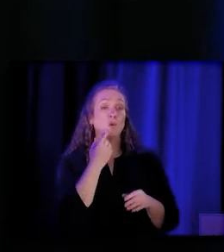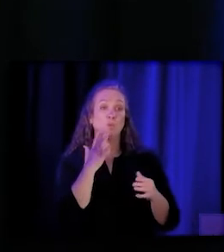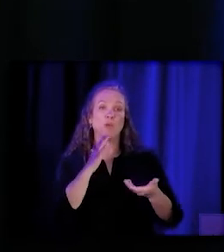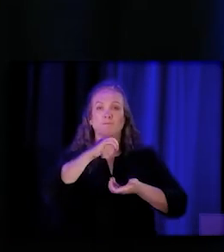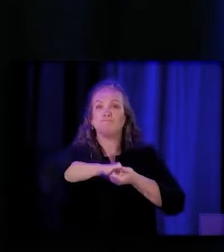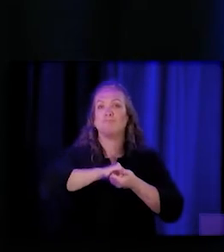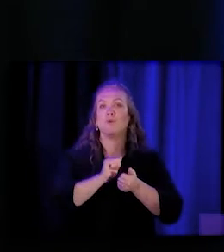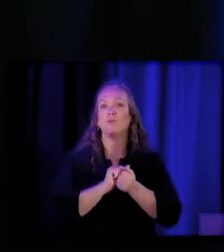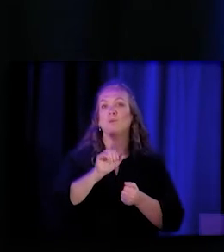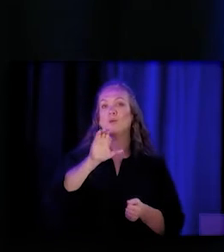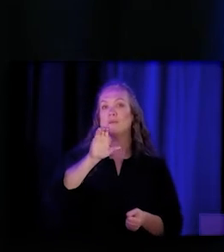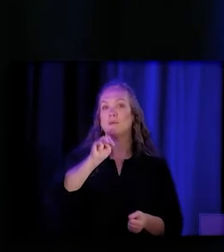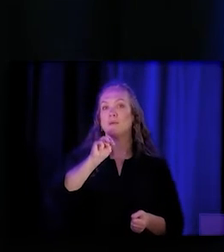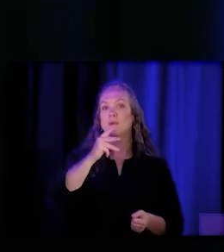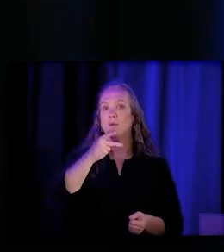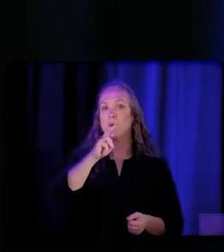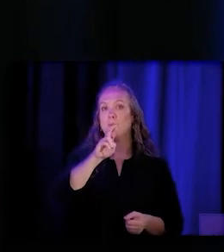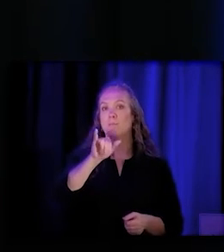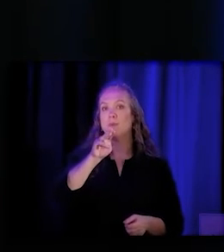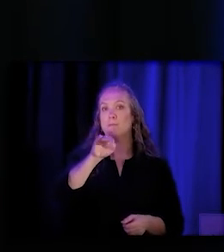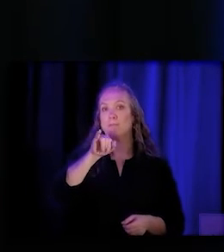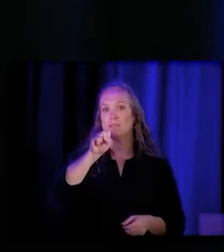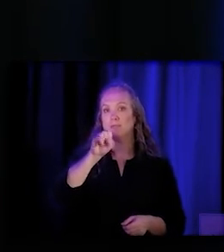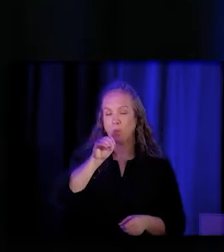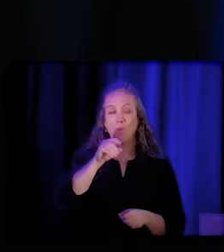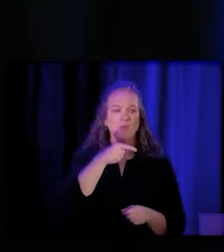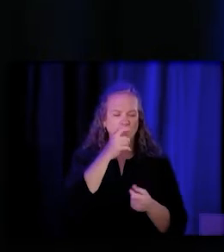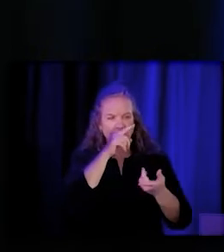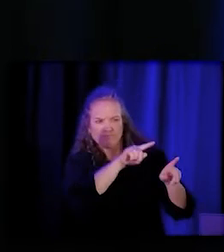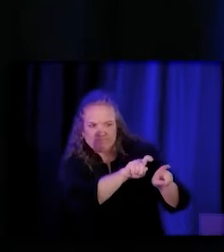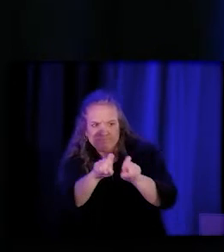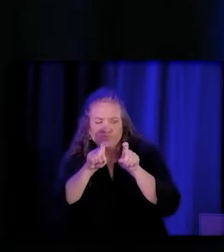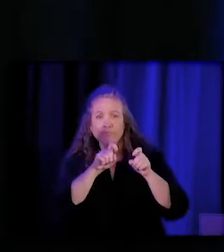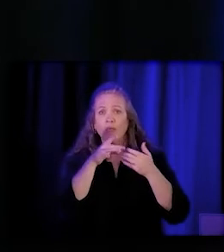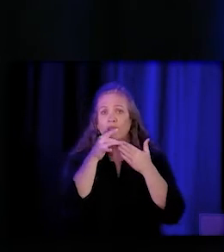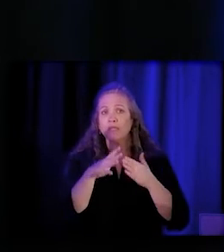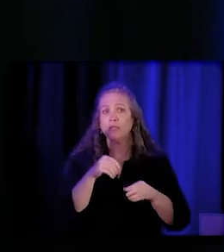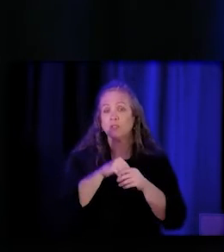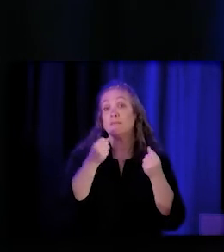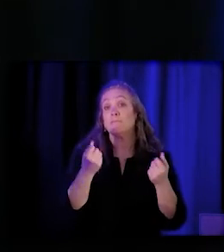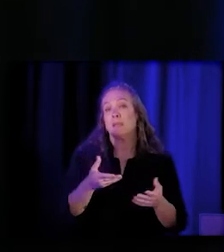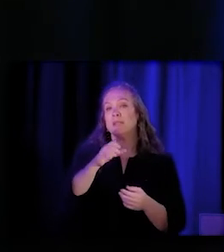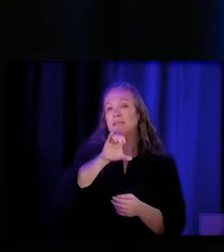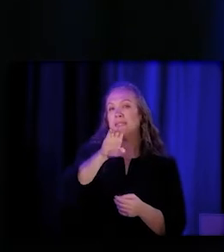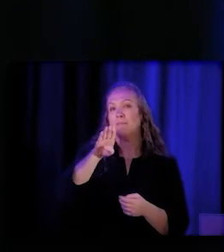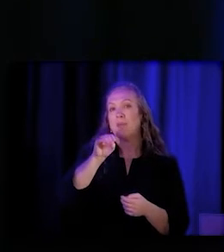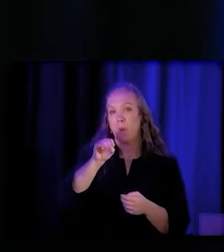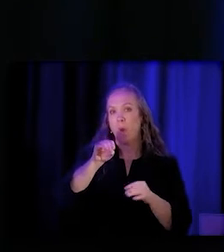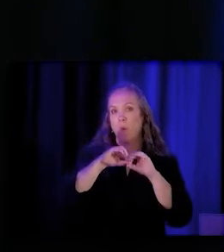they did a survey of leaders in many of the CBO organizations that are traditionally doing this work.